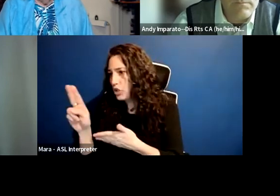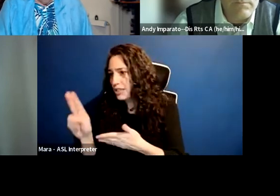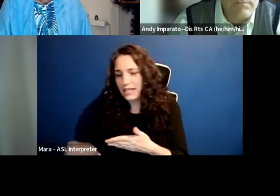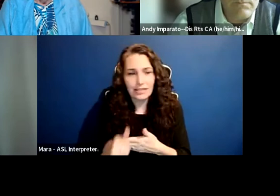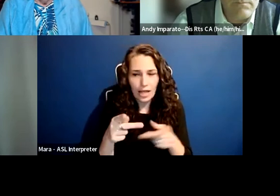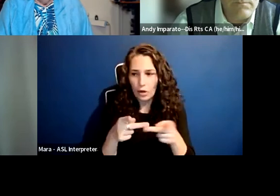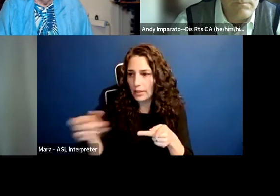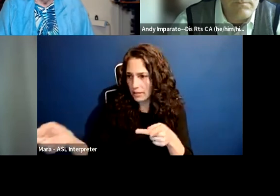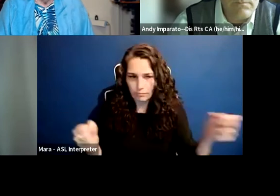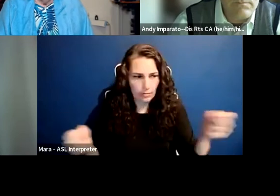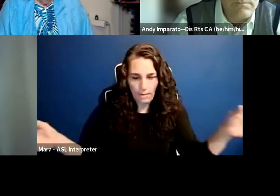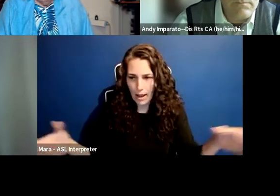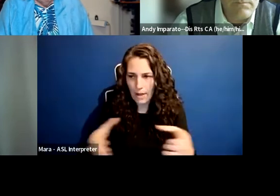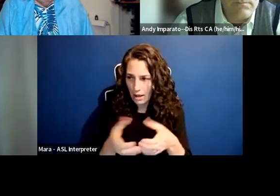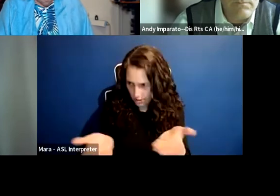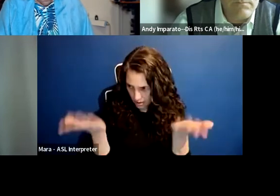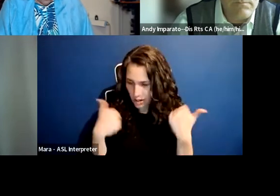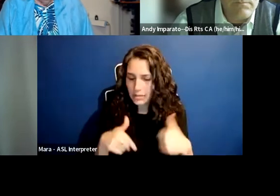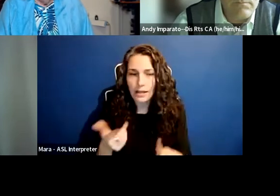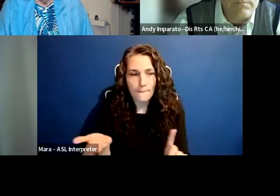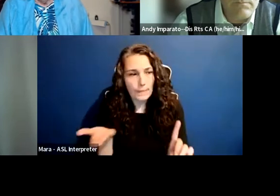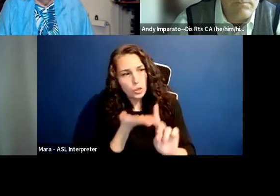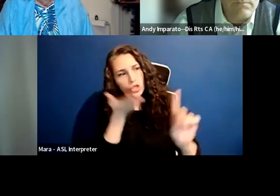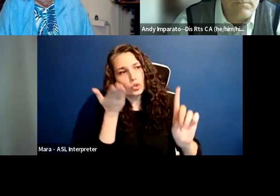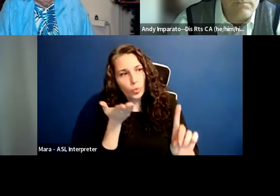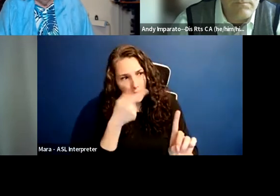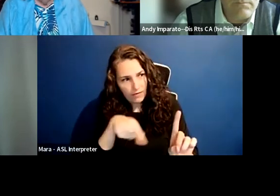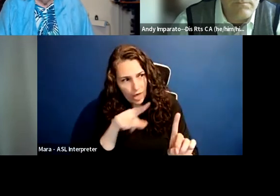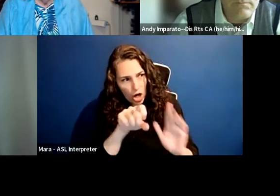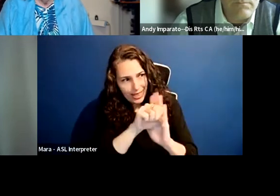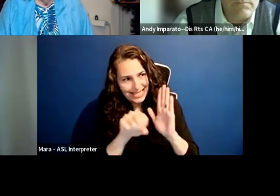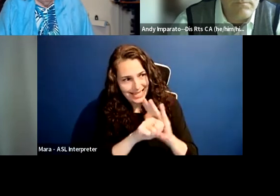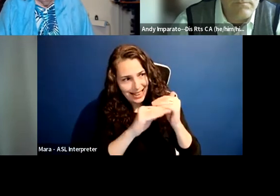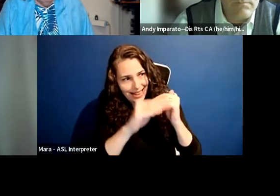to be able to be persuasive at the state level with the Department of Public Health.